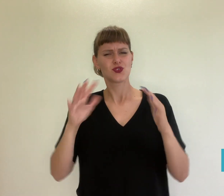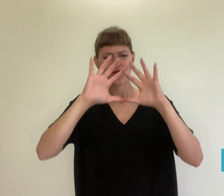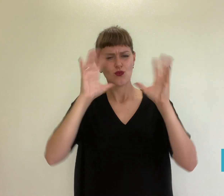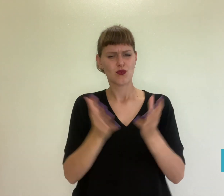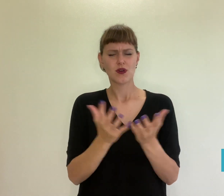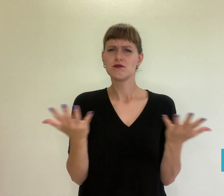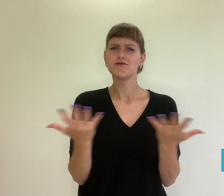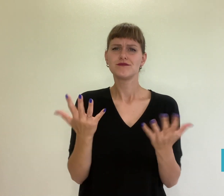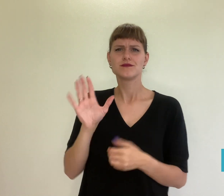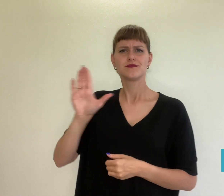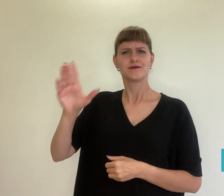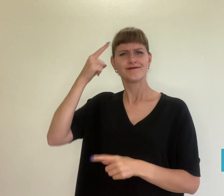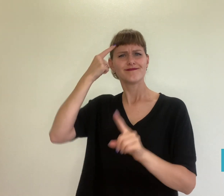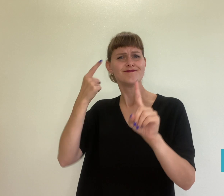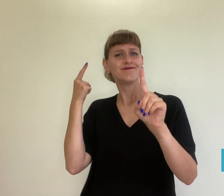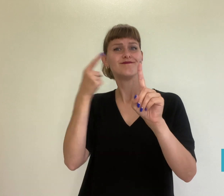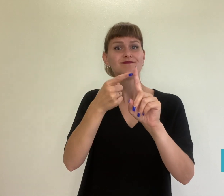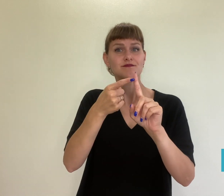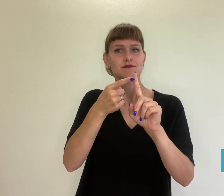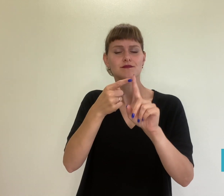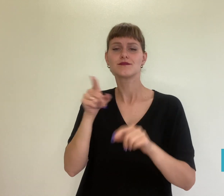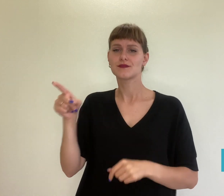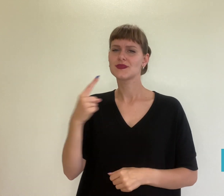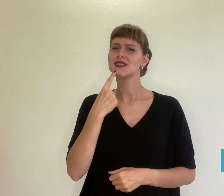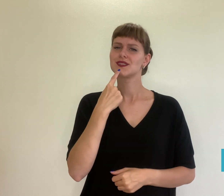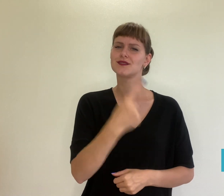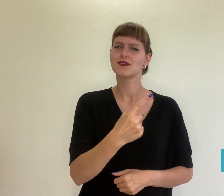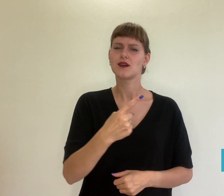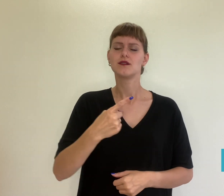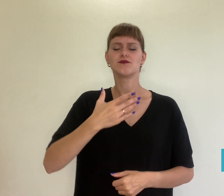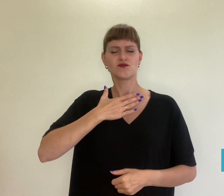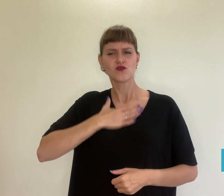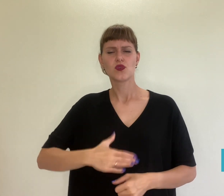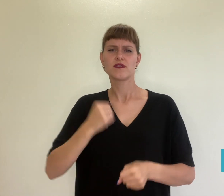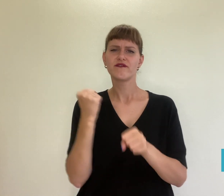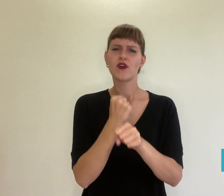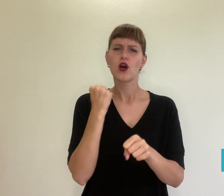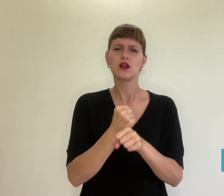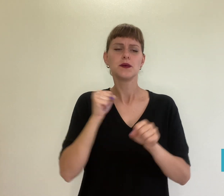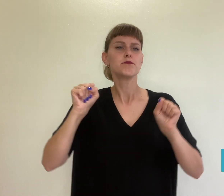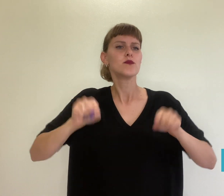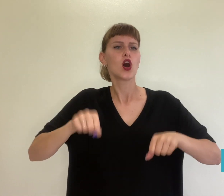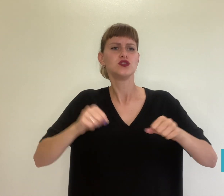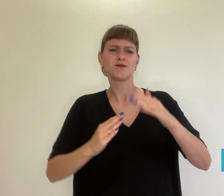gone parasailing. What is his purpose? He said he wanted